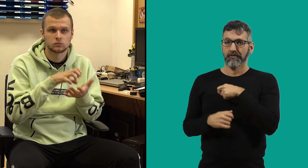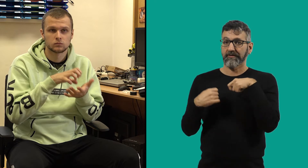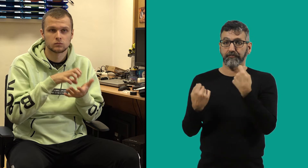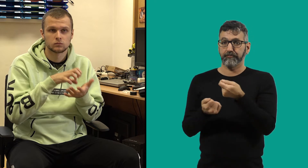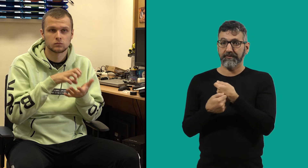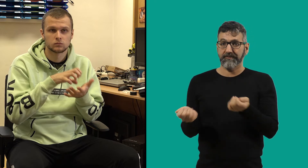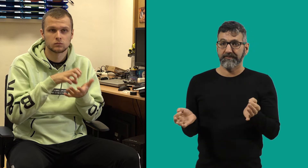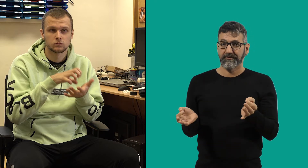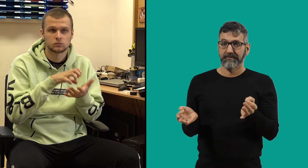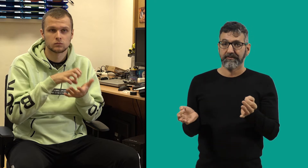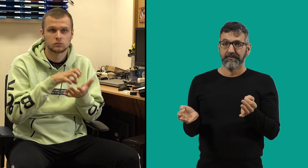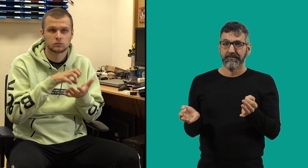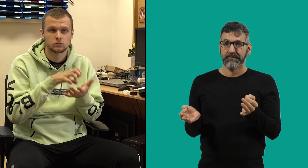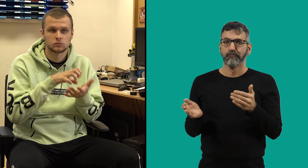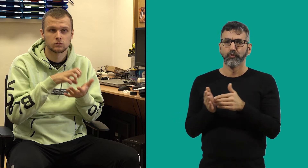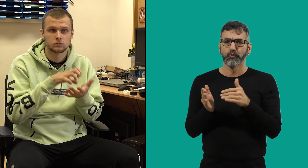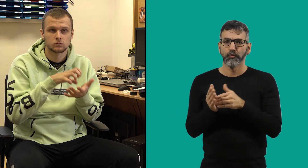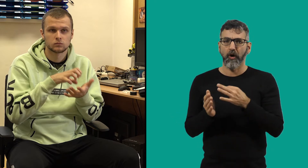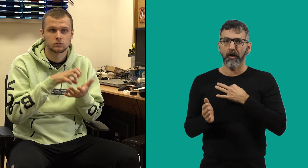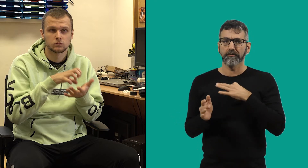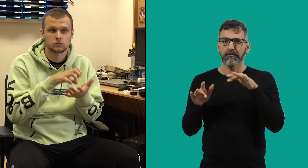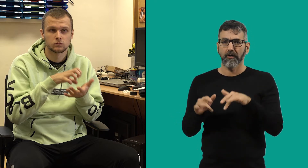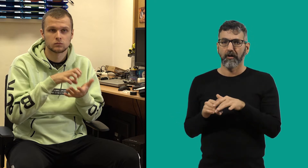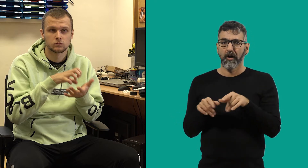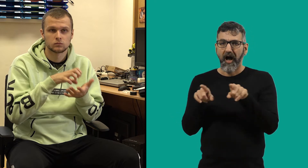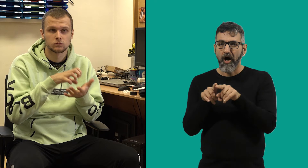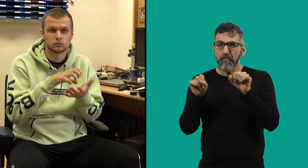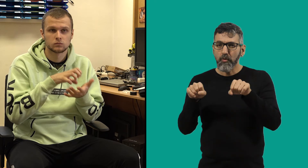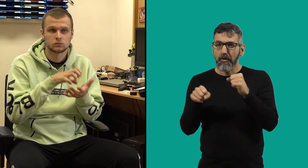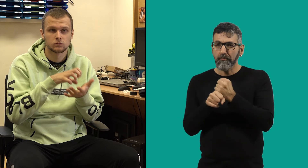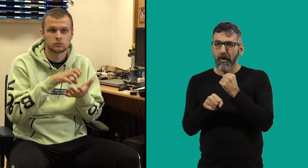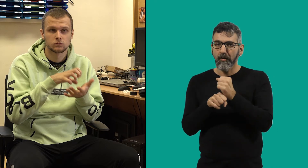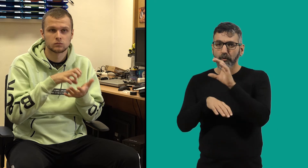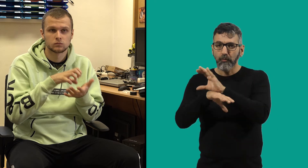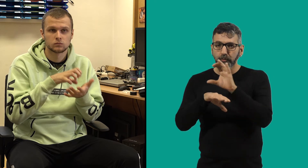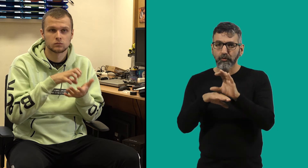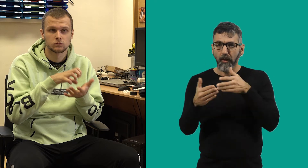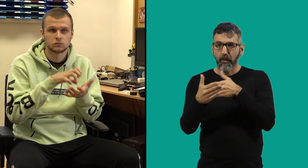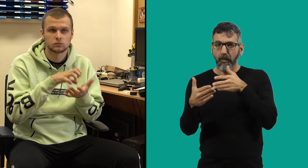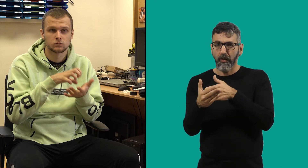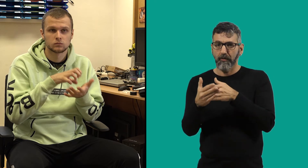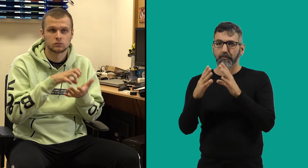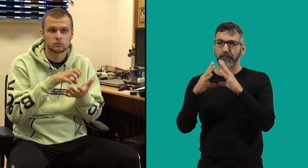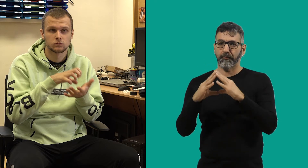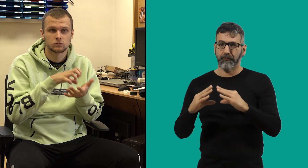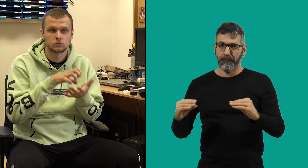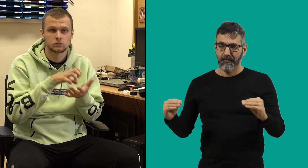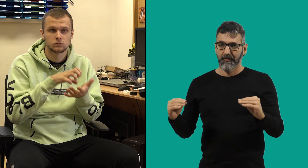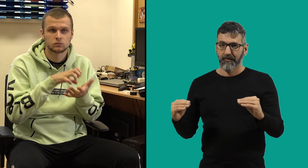But there’s nothing to be afraid of. Computers, moreover, allow us to break down barriers.